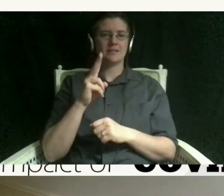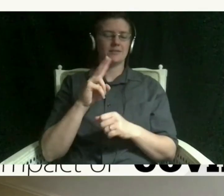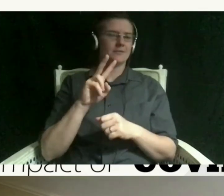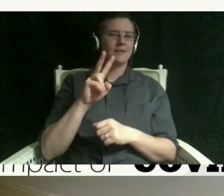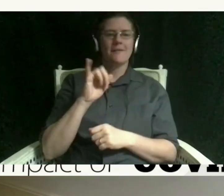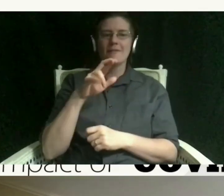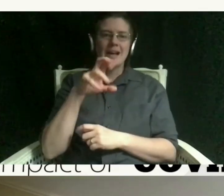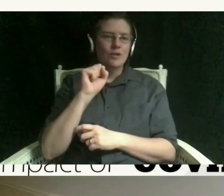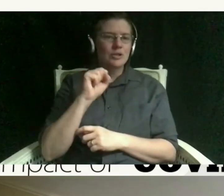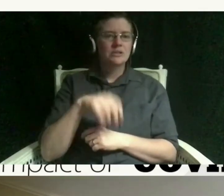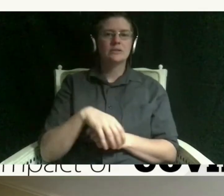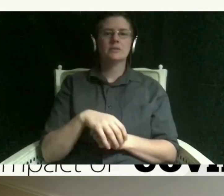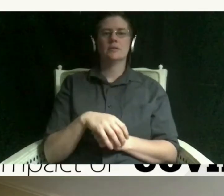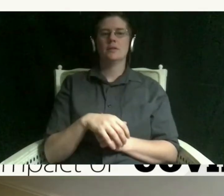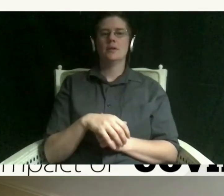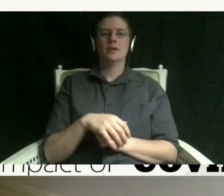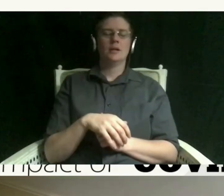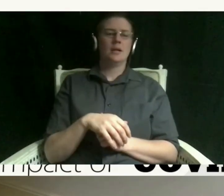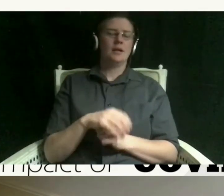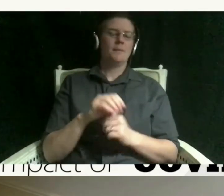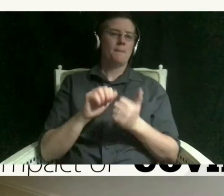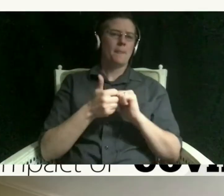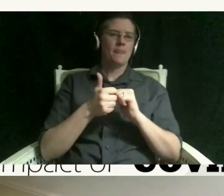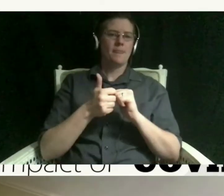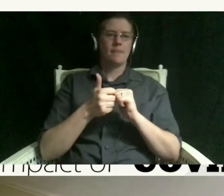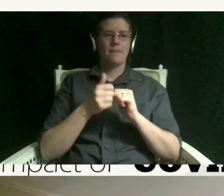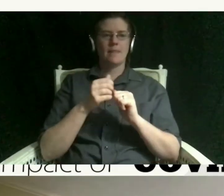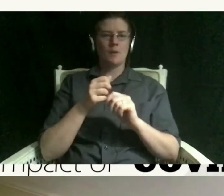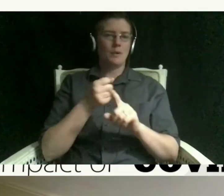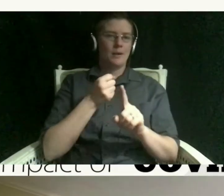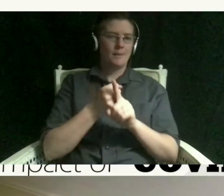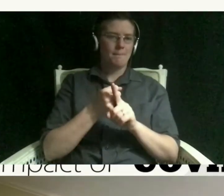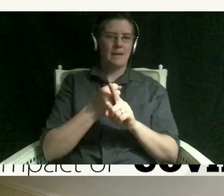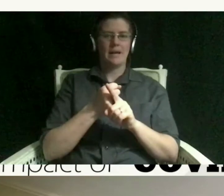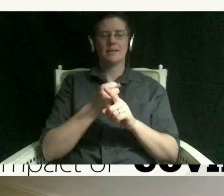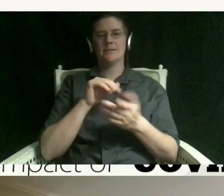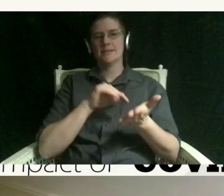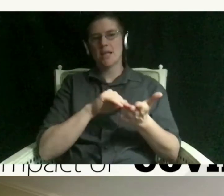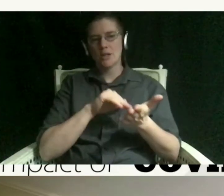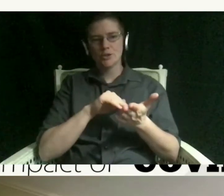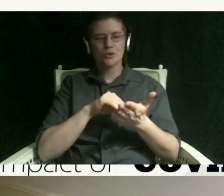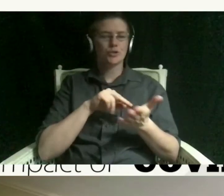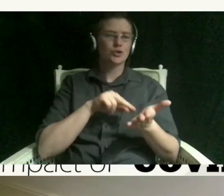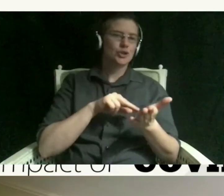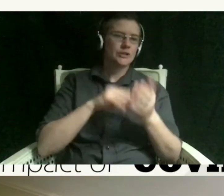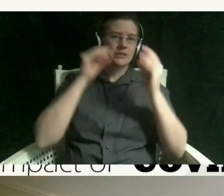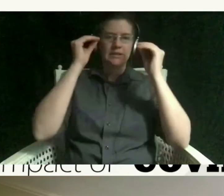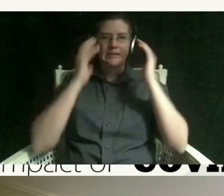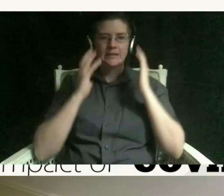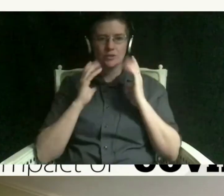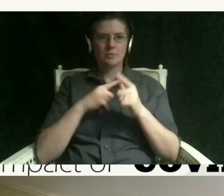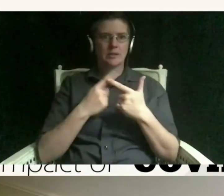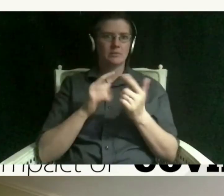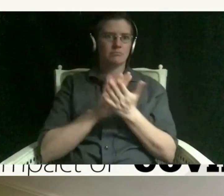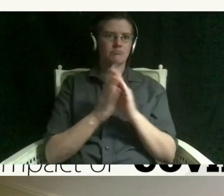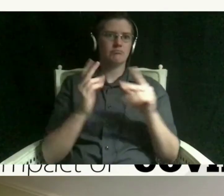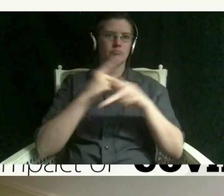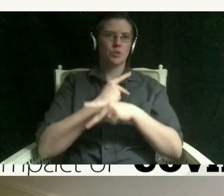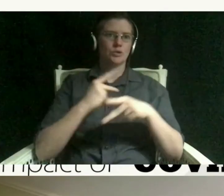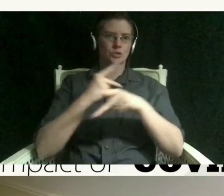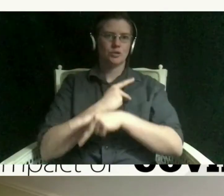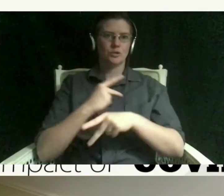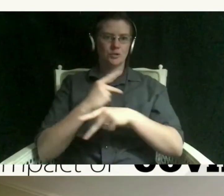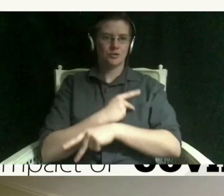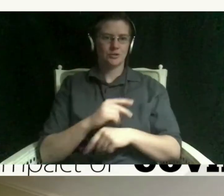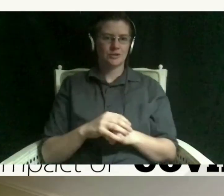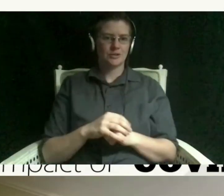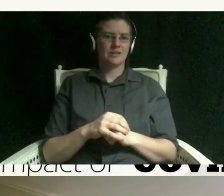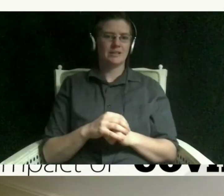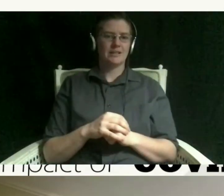doctors nurses even like teachers but like as time got by it got worse and worse and it's i